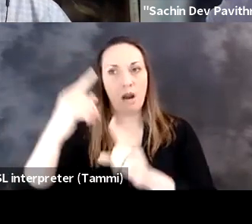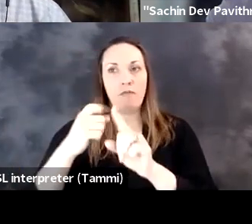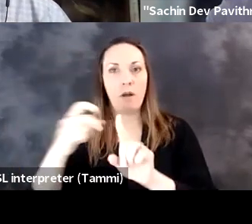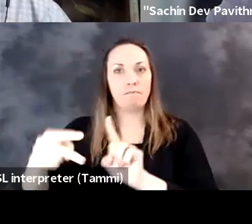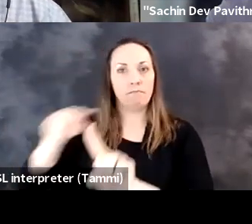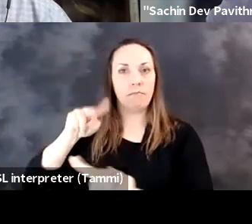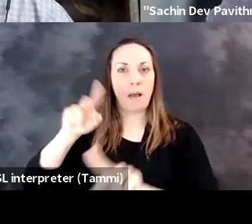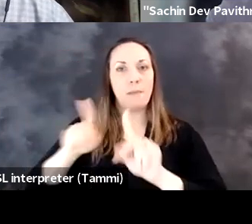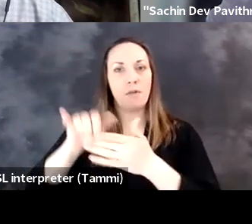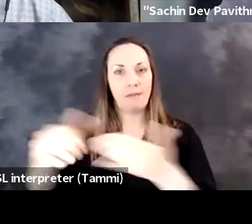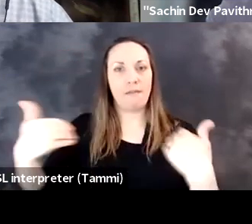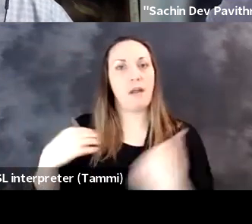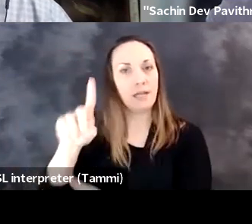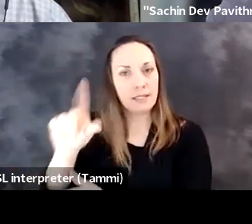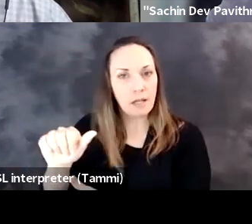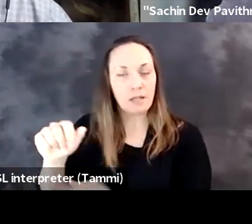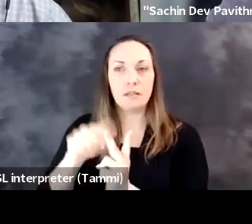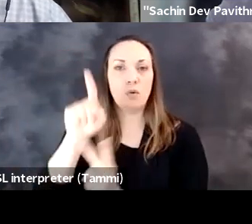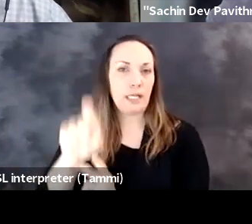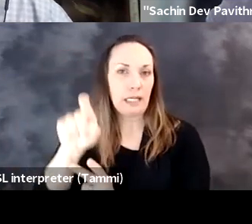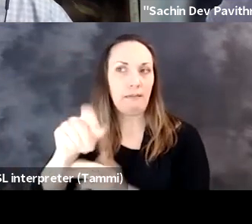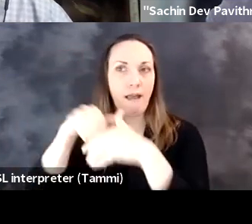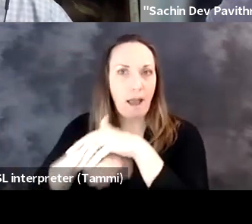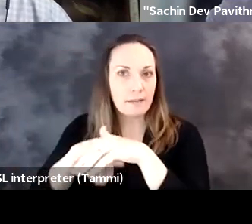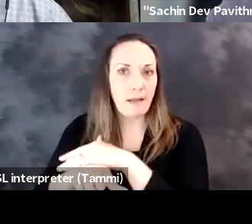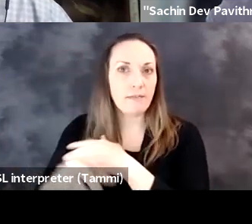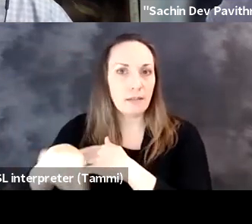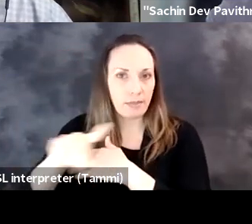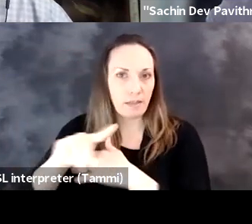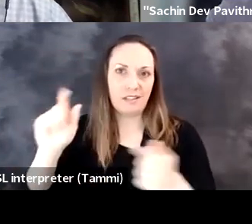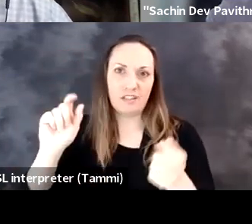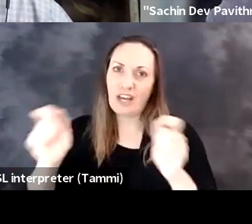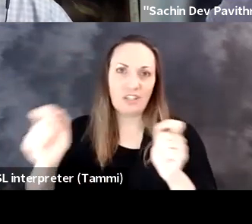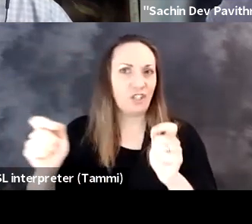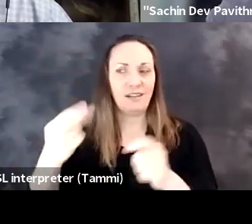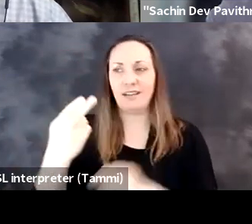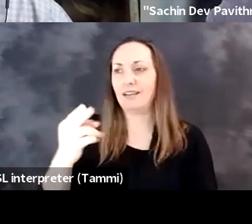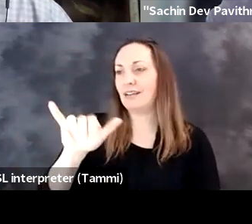becoming aware through the voice of people with disabilities and people that